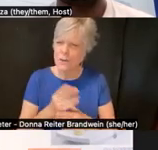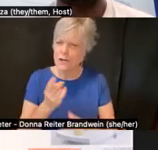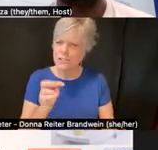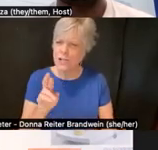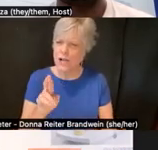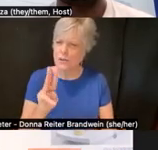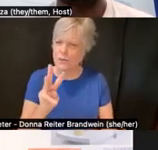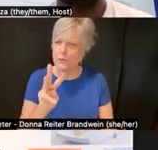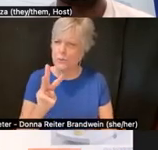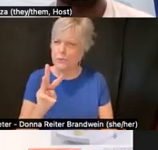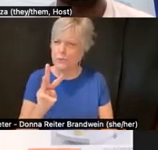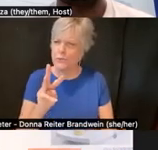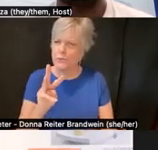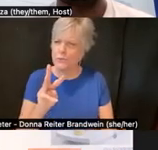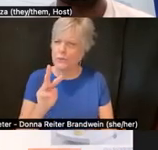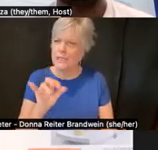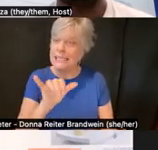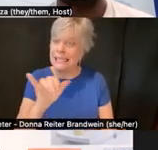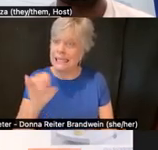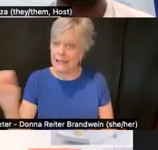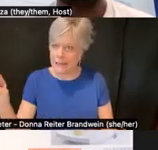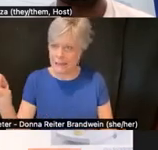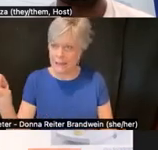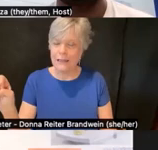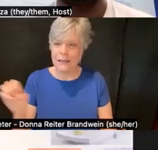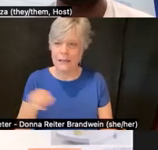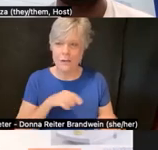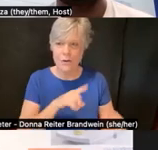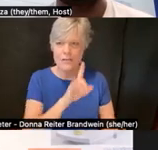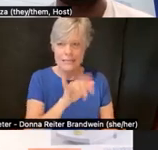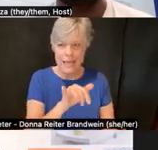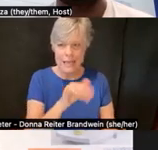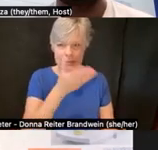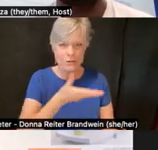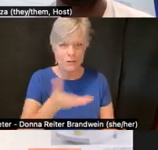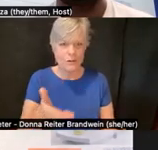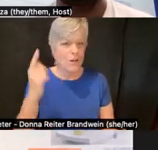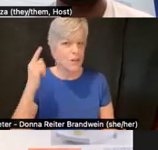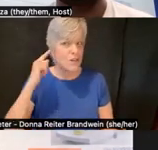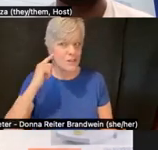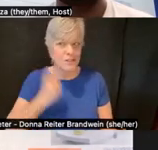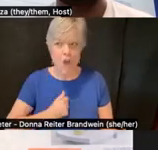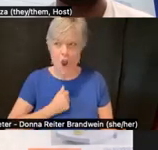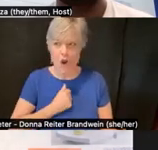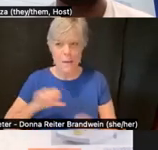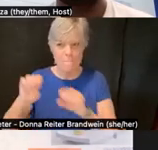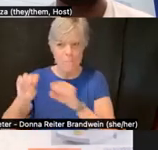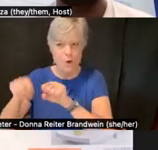in Sandie's introduction. So this is, sorry, there's a motorcycle in the background again.